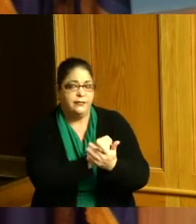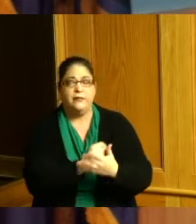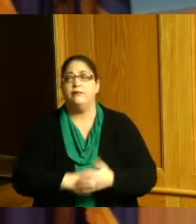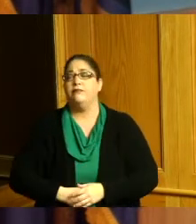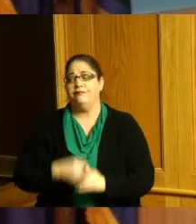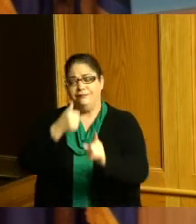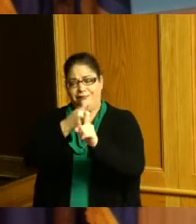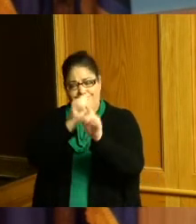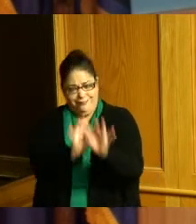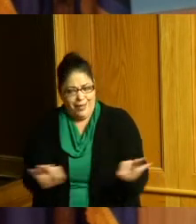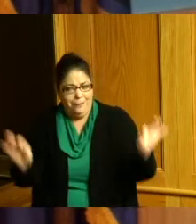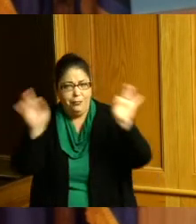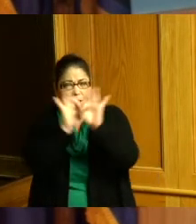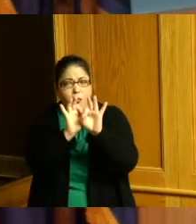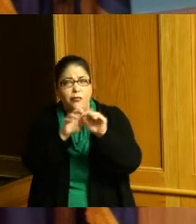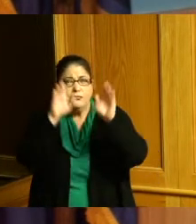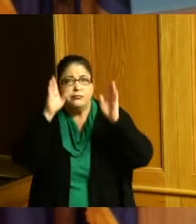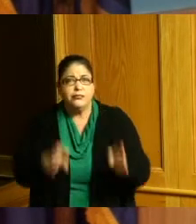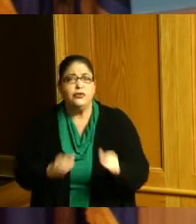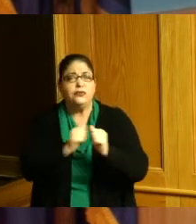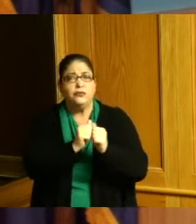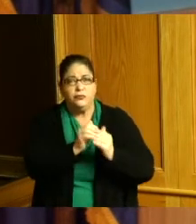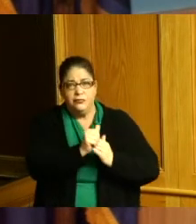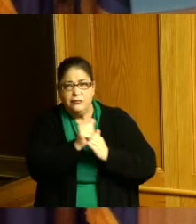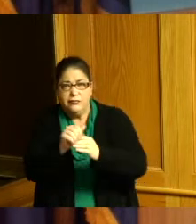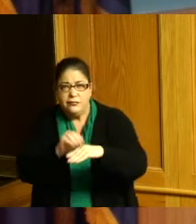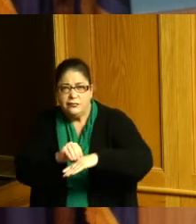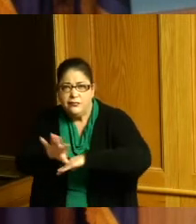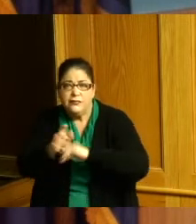the legal segregation of negro citizens in the United States